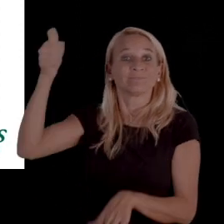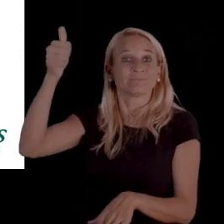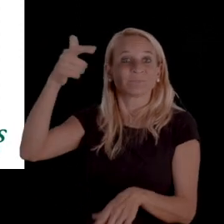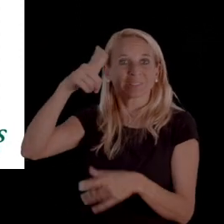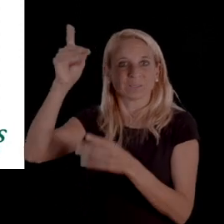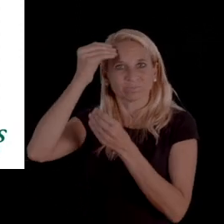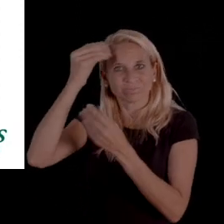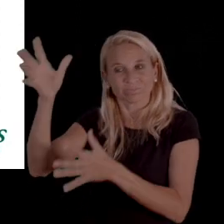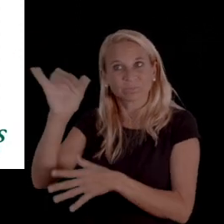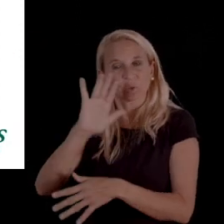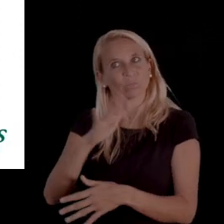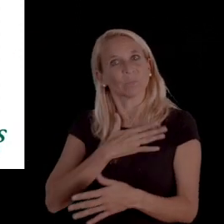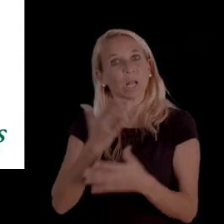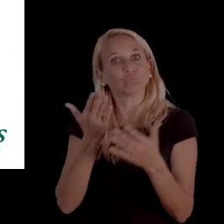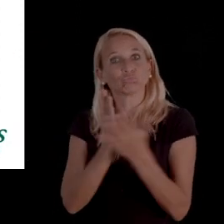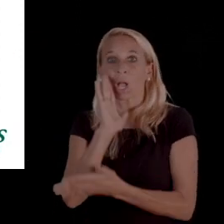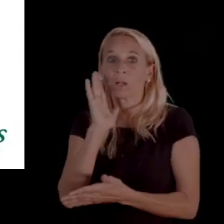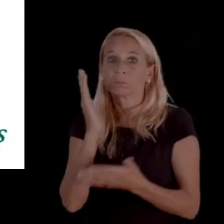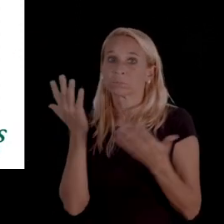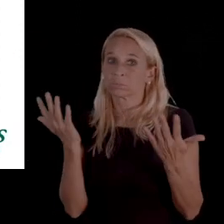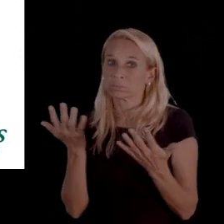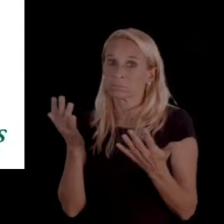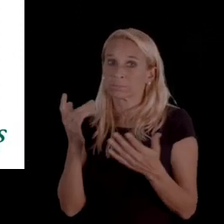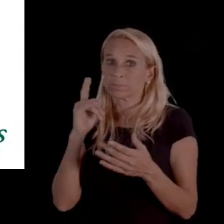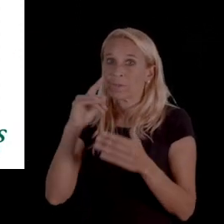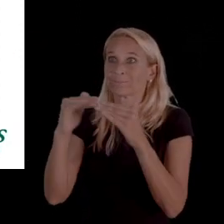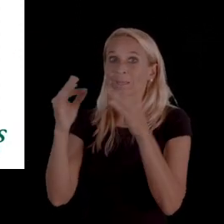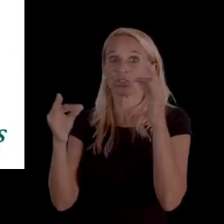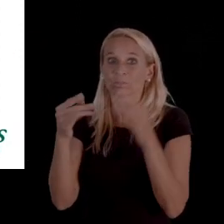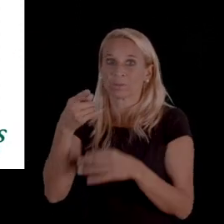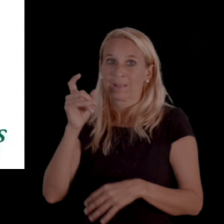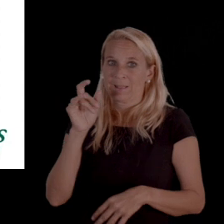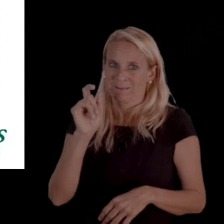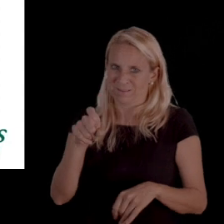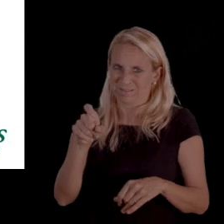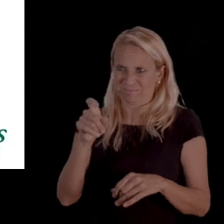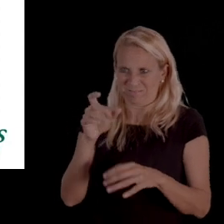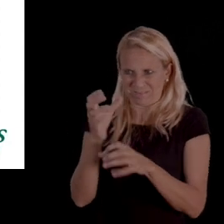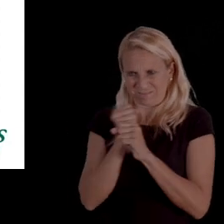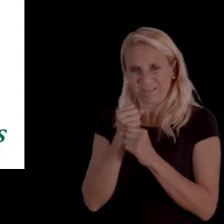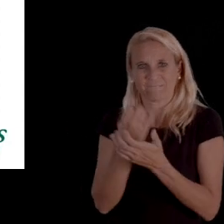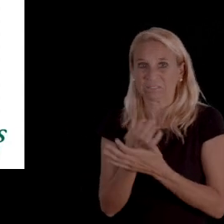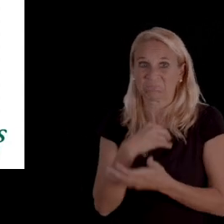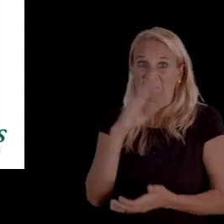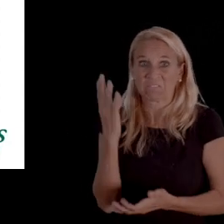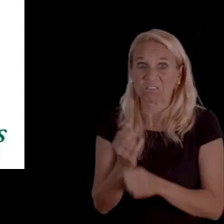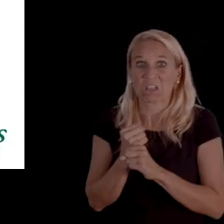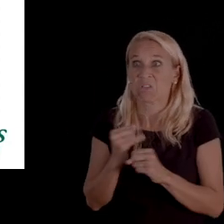and let them know that that is your due process right prior to fair hearing that you've requested it and never received it